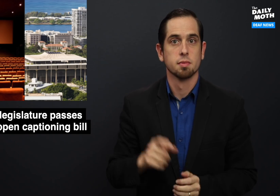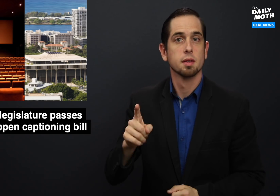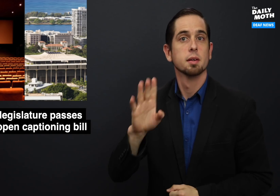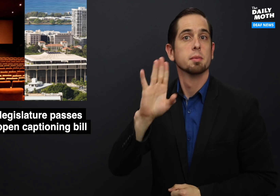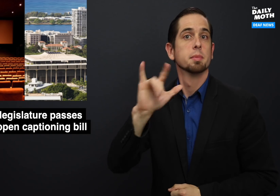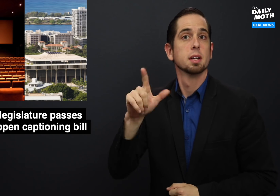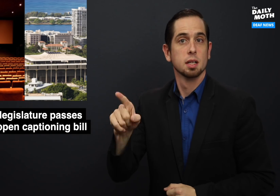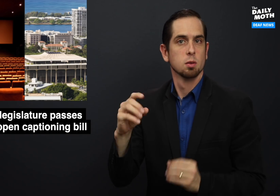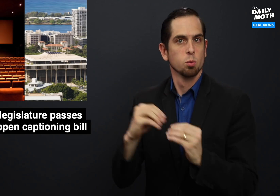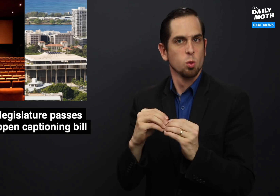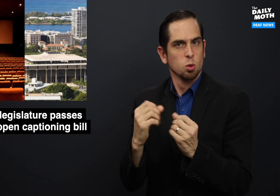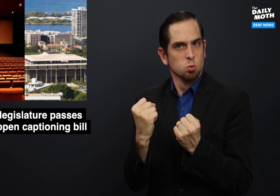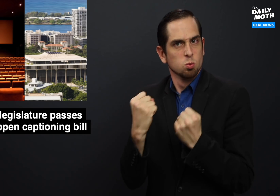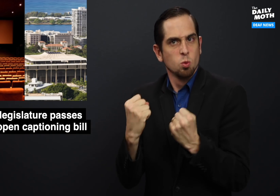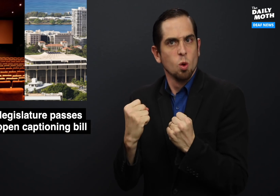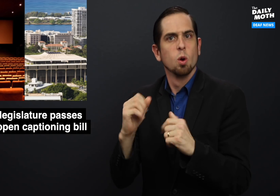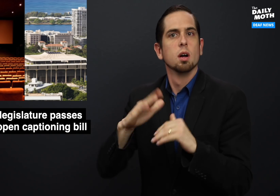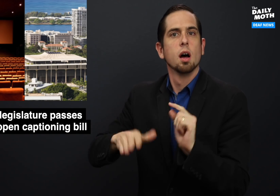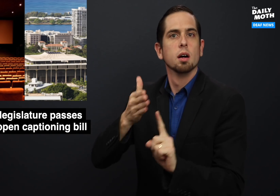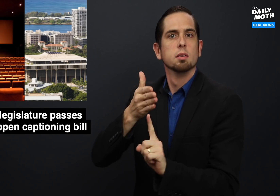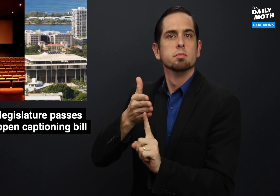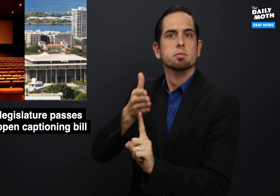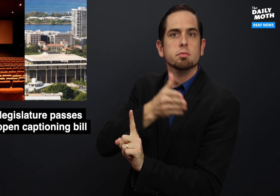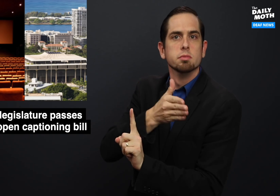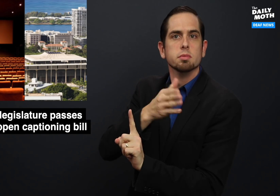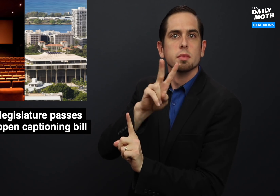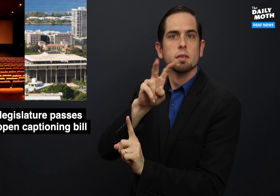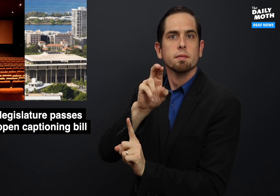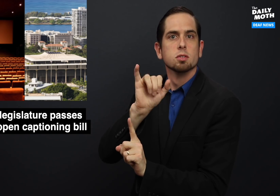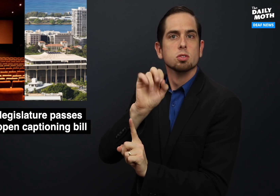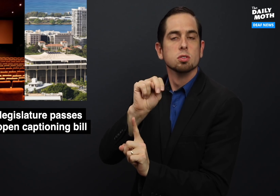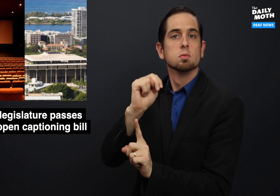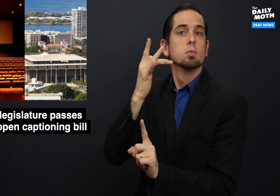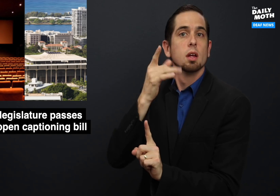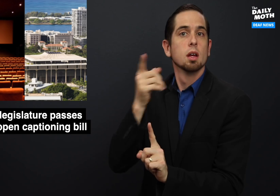This bill is stronger than a previous version